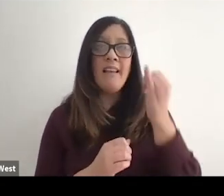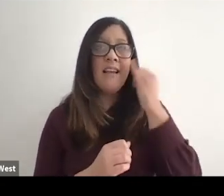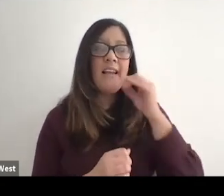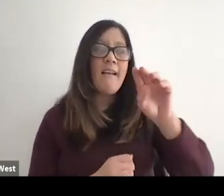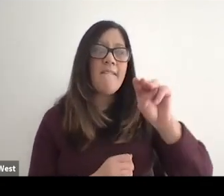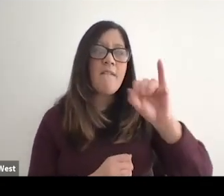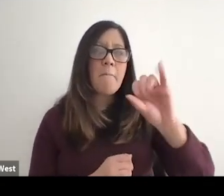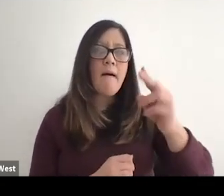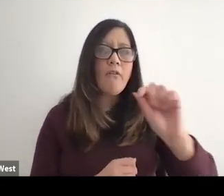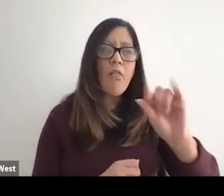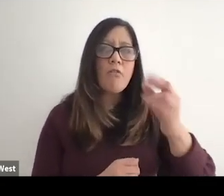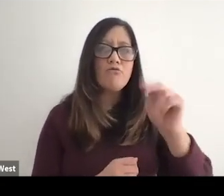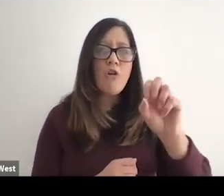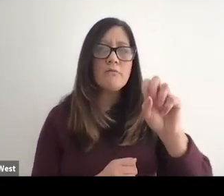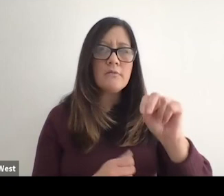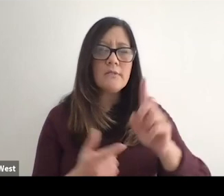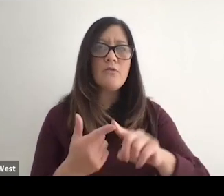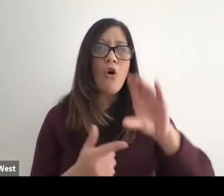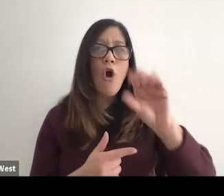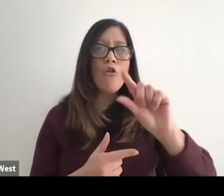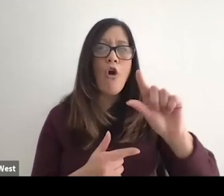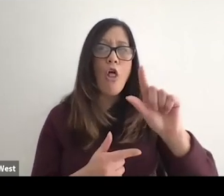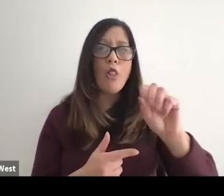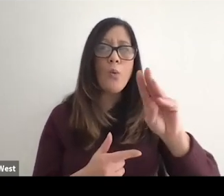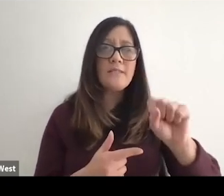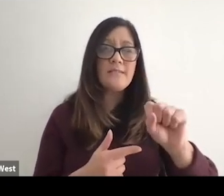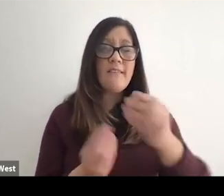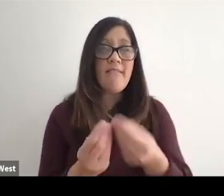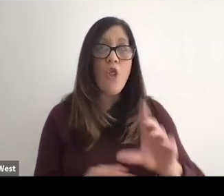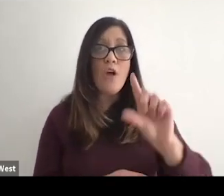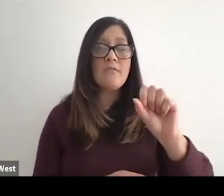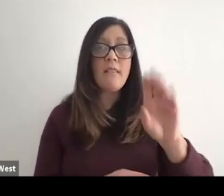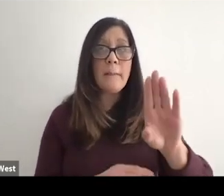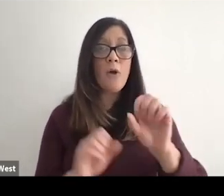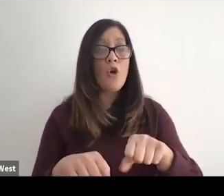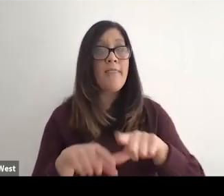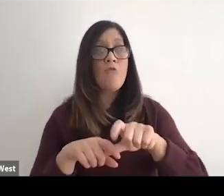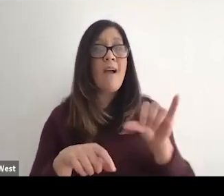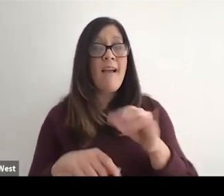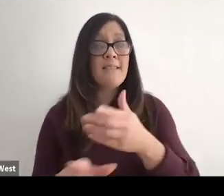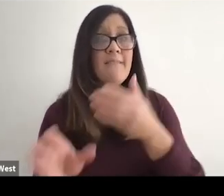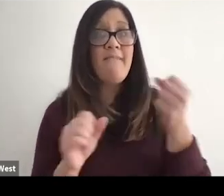If Michael Johnson or Carl Lewis lost a limb, could they run as fast or jump as